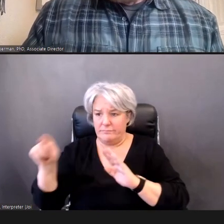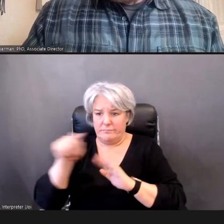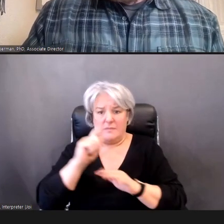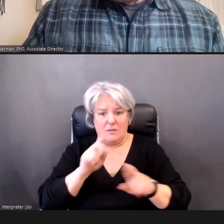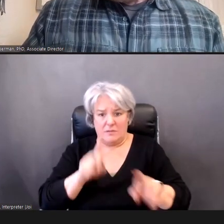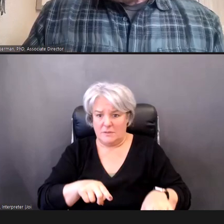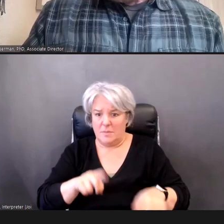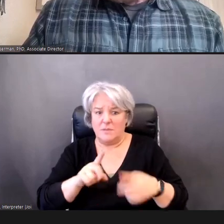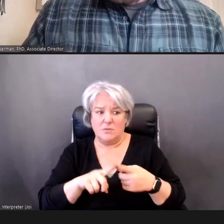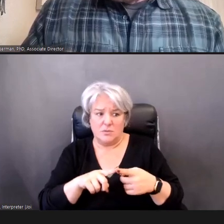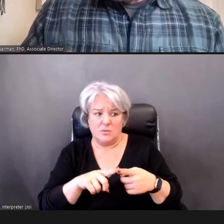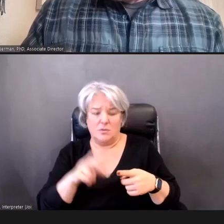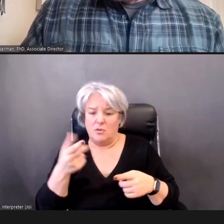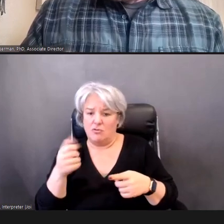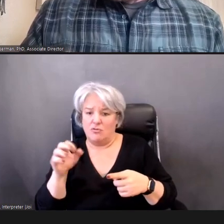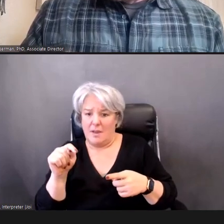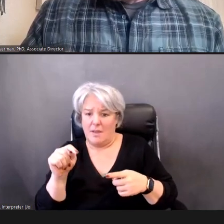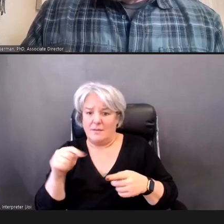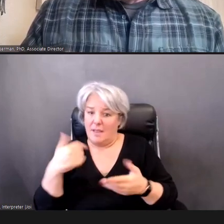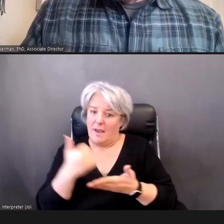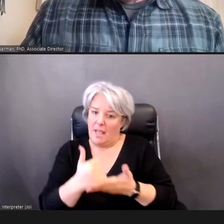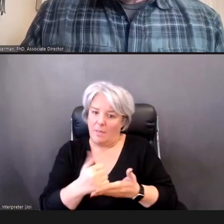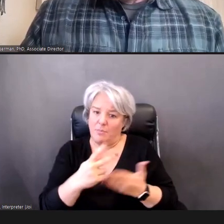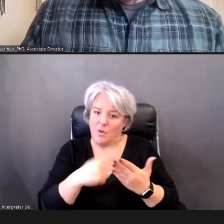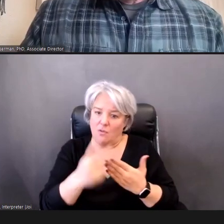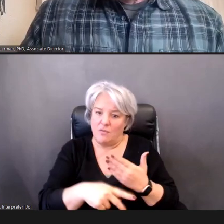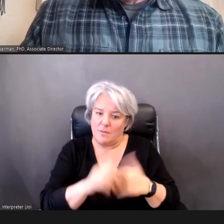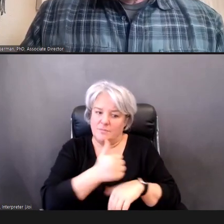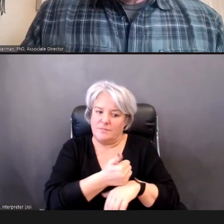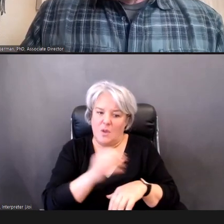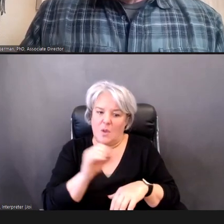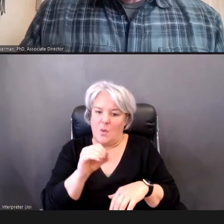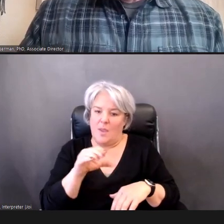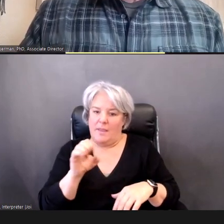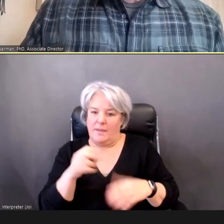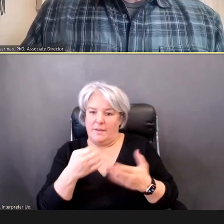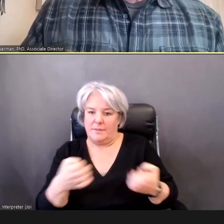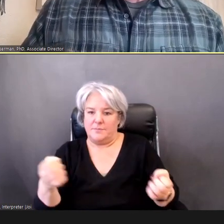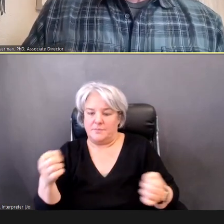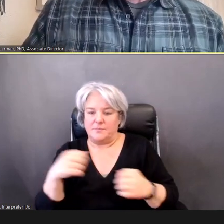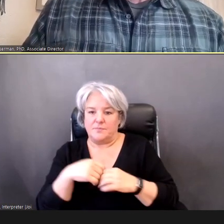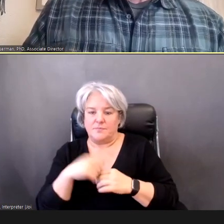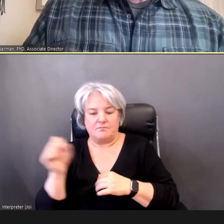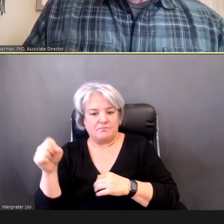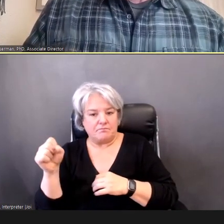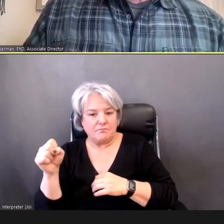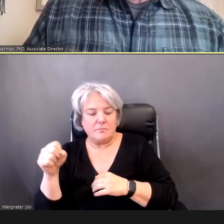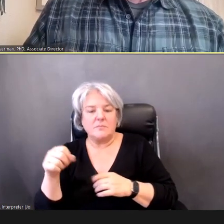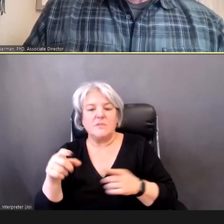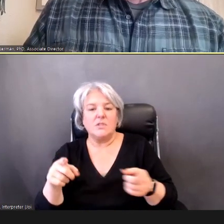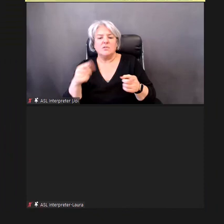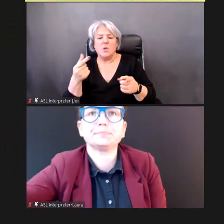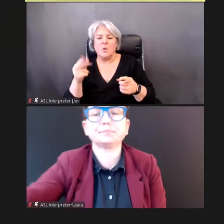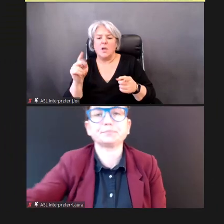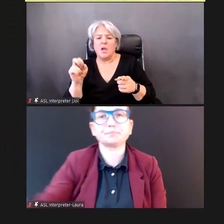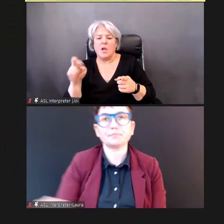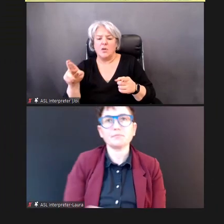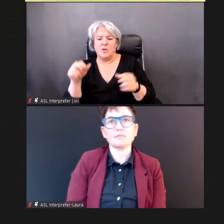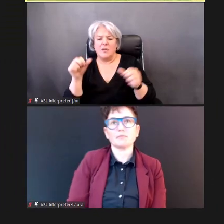and have helped programs get OAE equipment. DR. Yeah so Gunnar, could you post the link to that mini